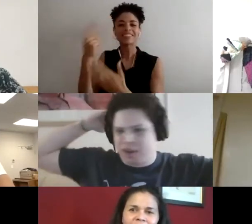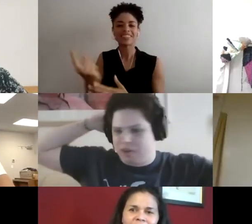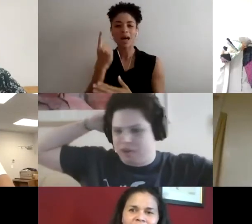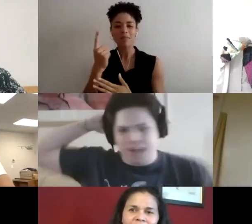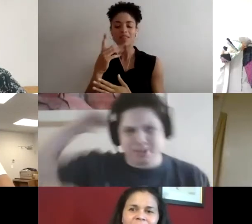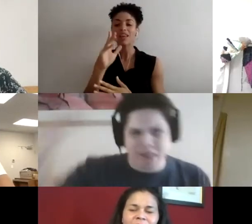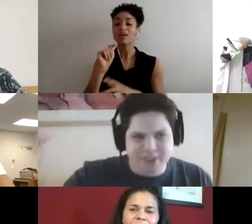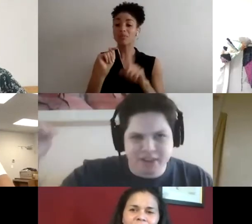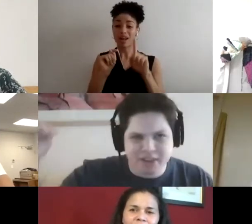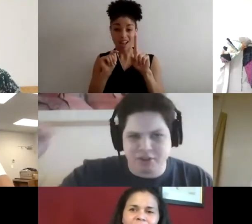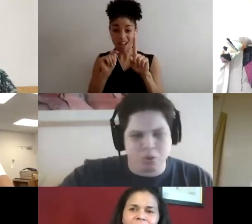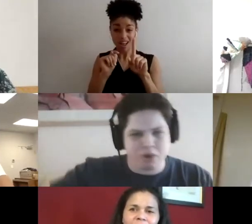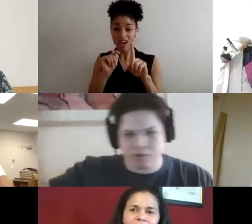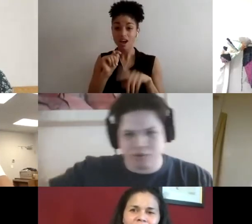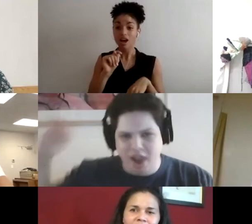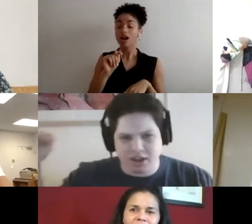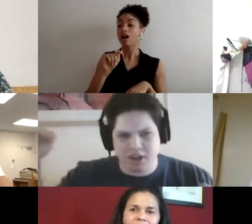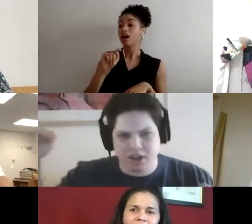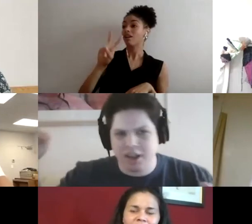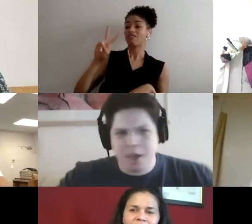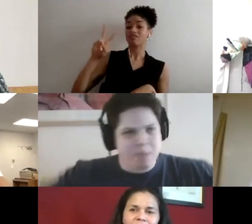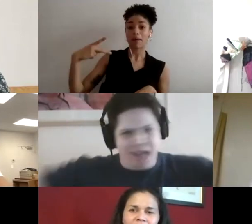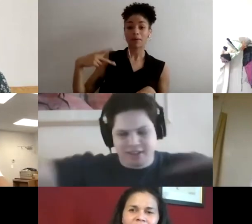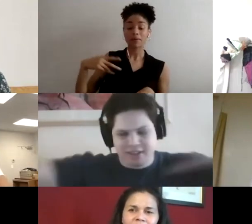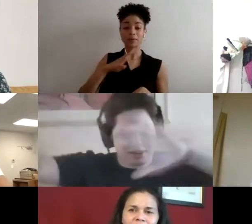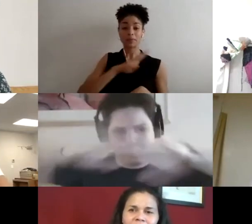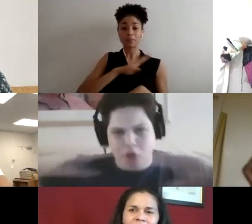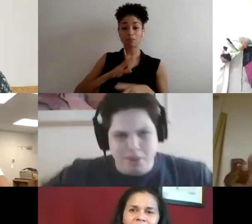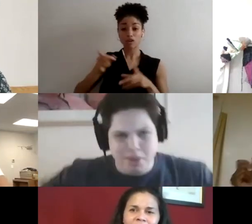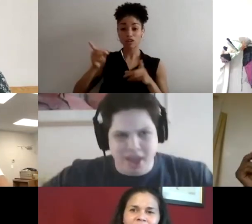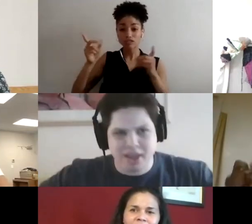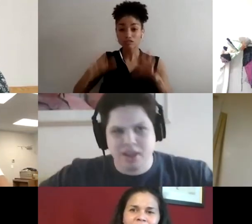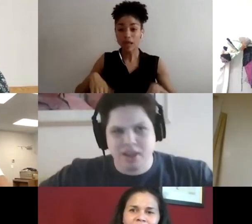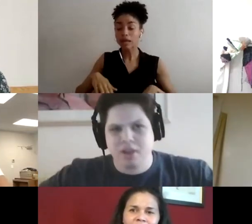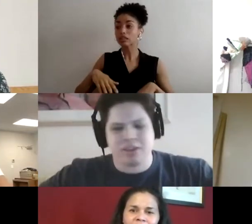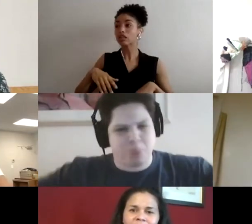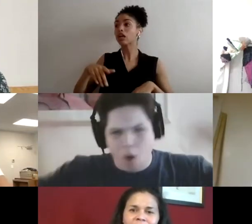vice-presidents, your border directors, balanced employment, support